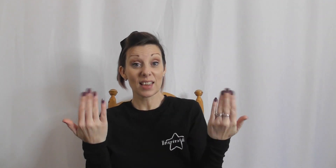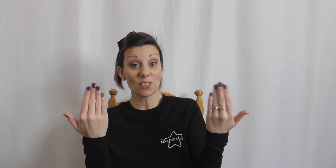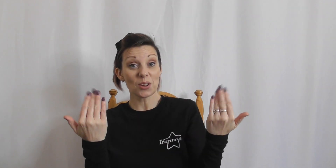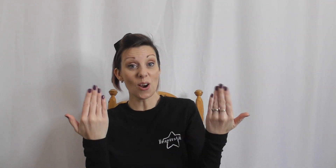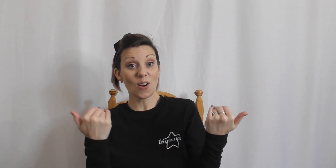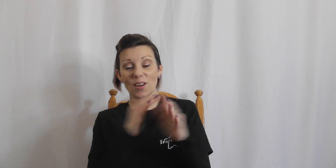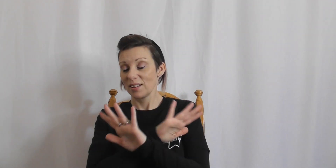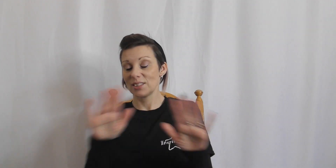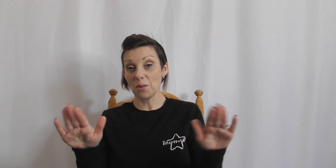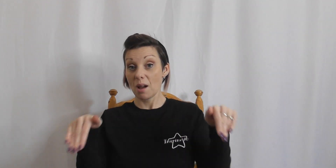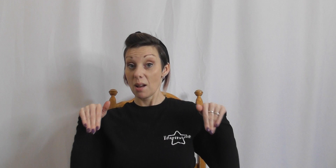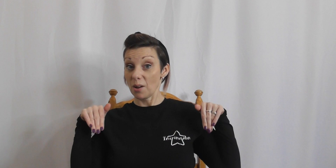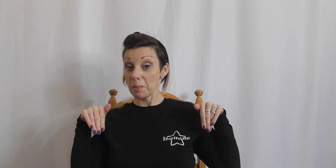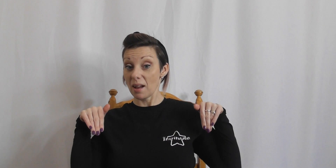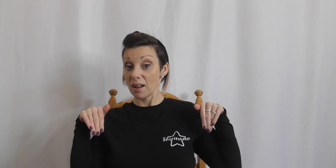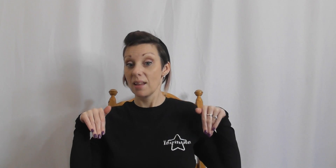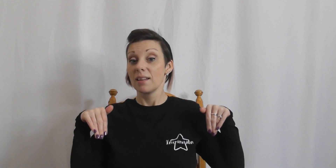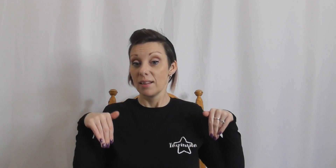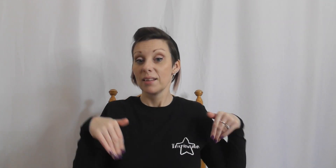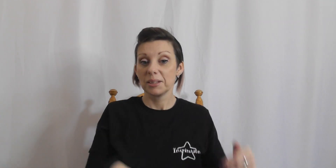give it all you got don't hold back